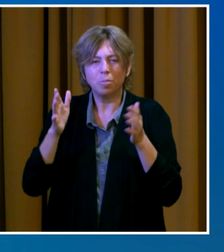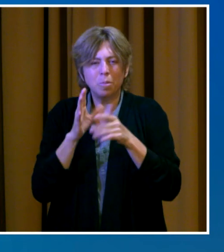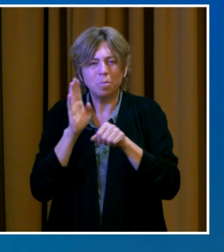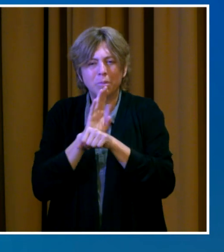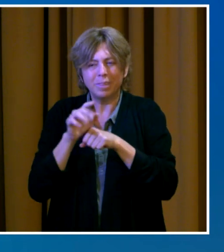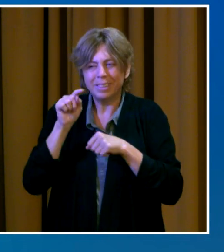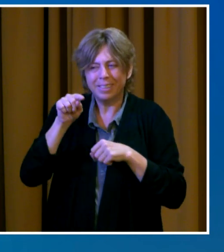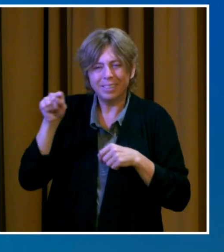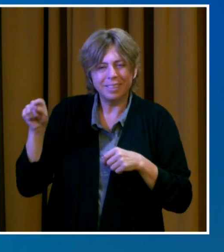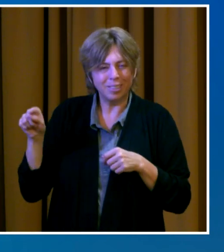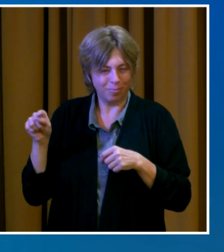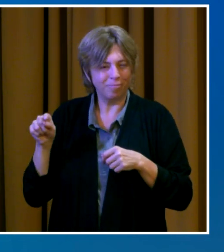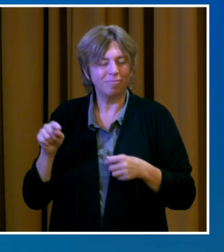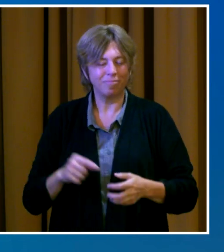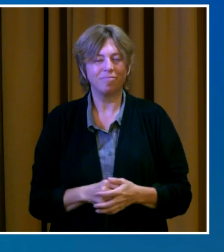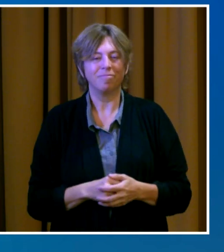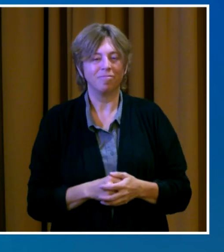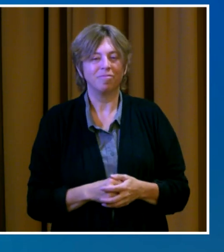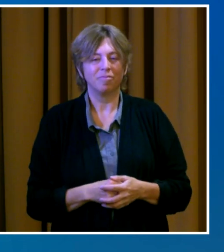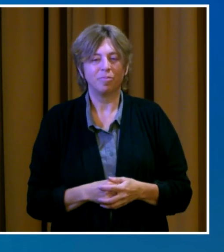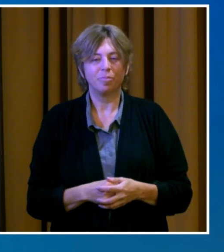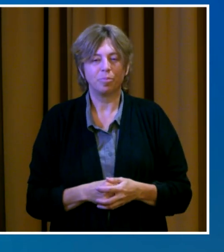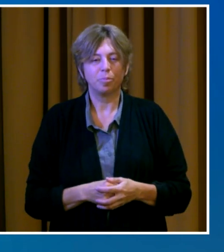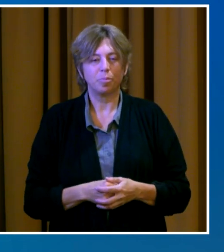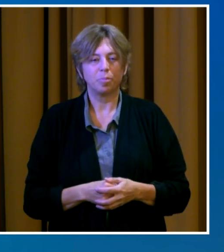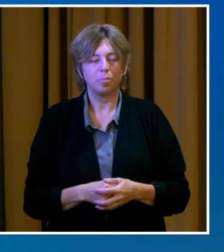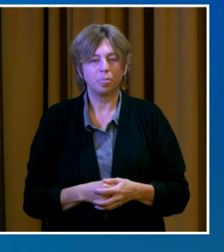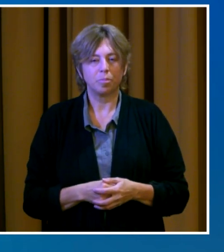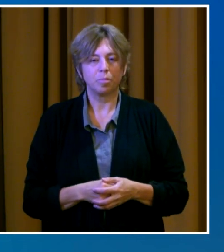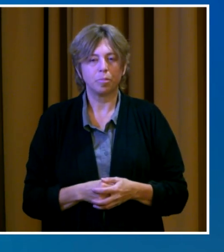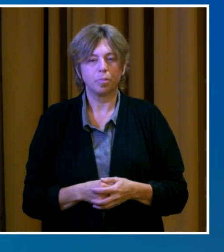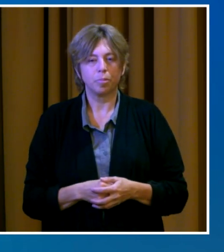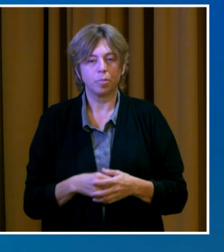And adding to the numerous great opportunities available to local